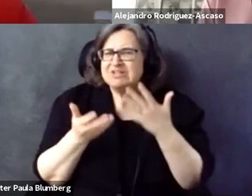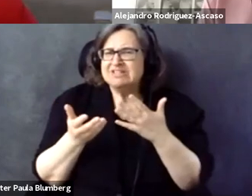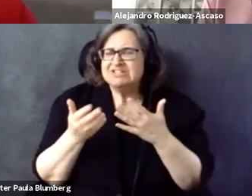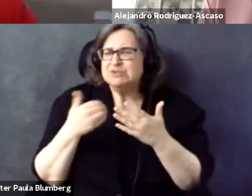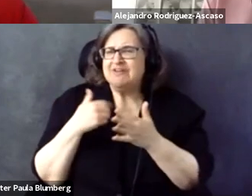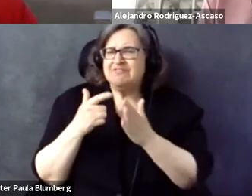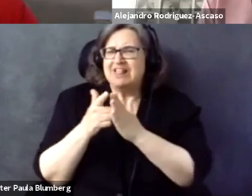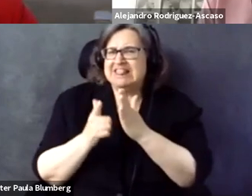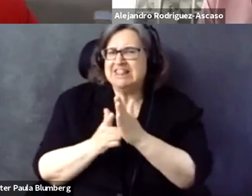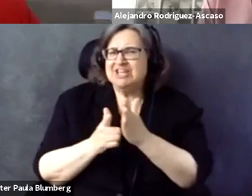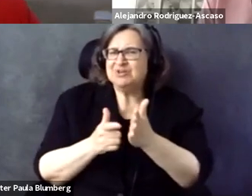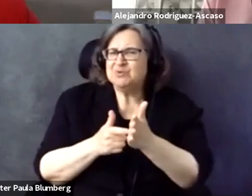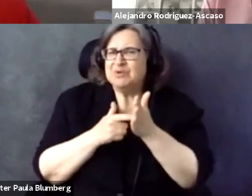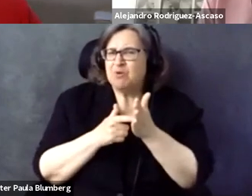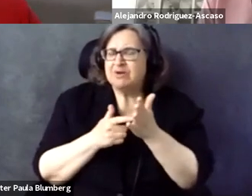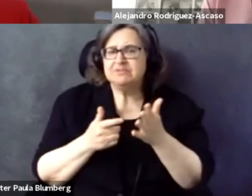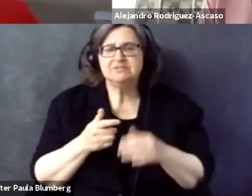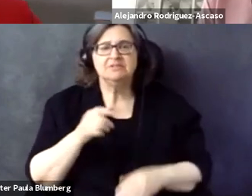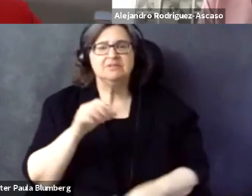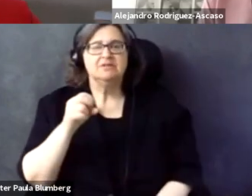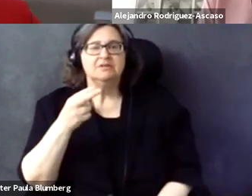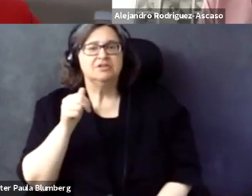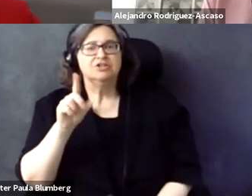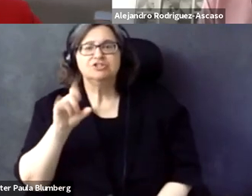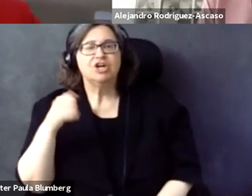requirements if it's like -- or would you do percentage? How do you connect